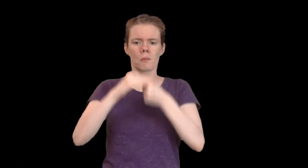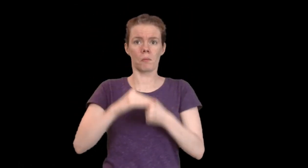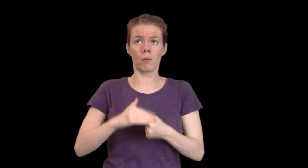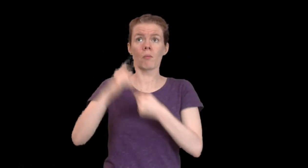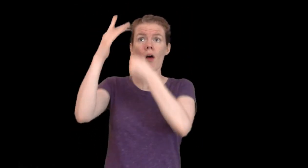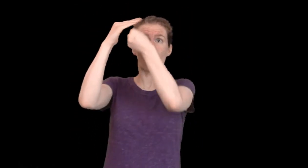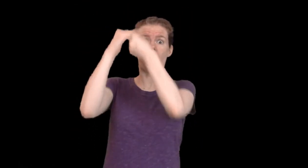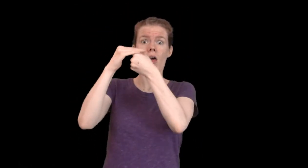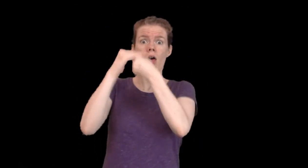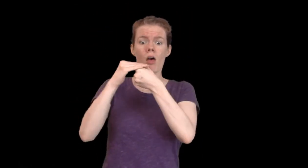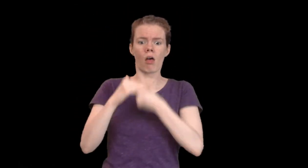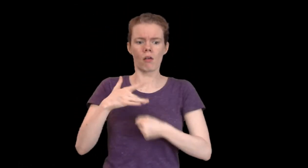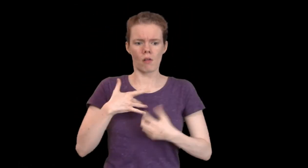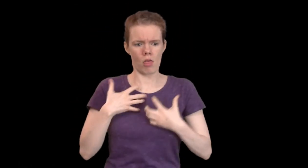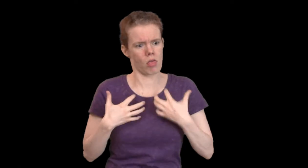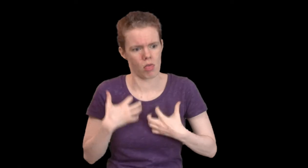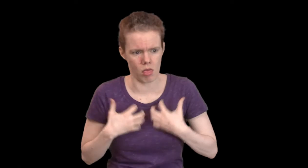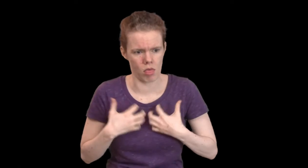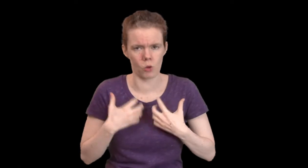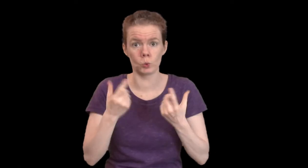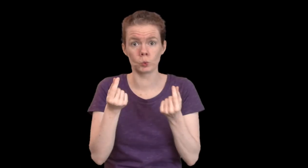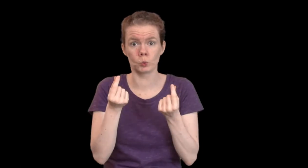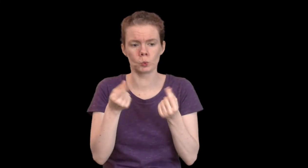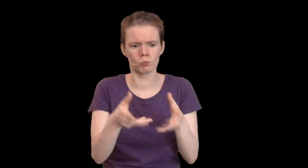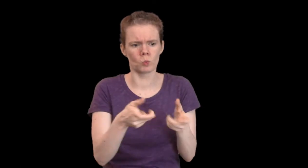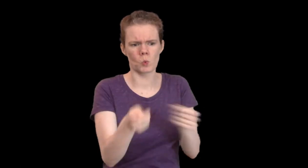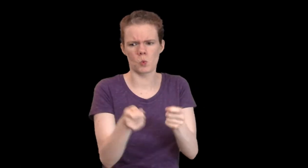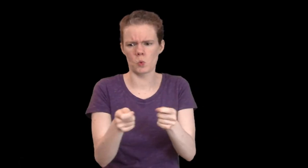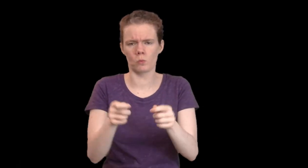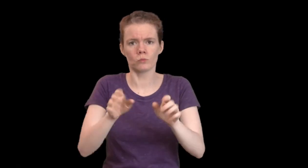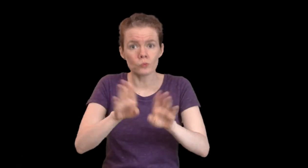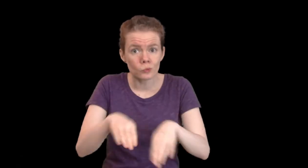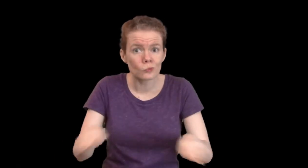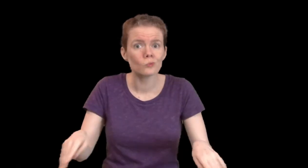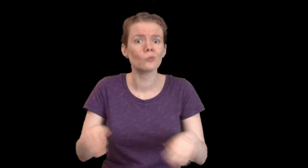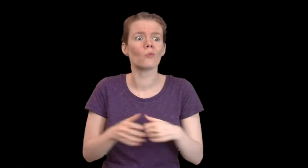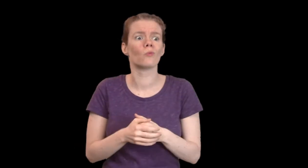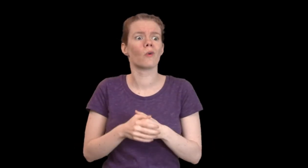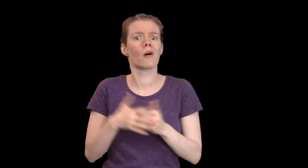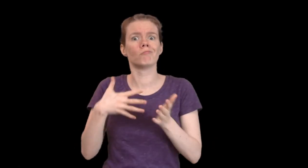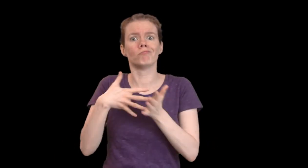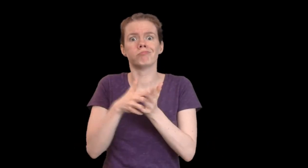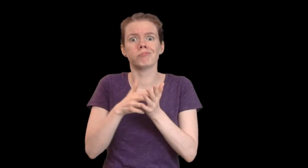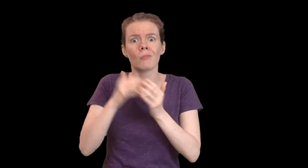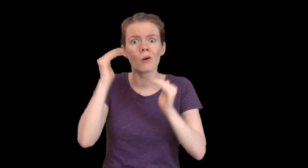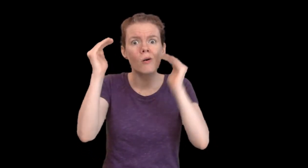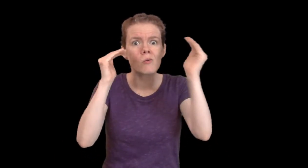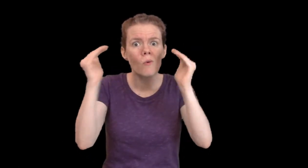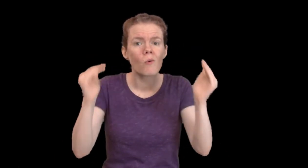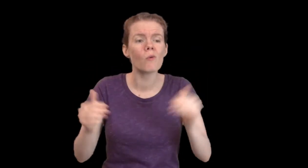The hierarchy is enforced down the ranks. Their goal is to dominate children and vulnerable adults.